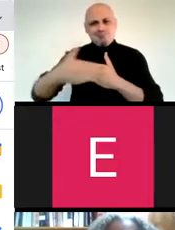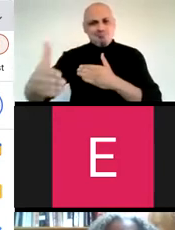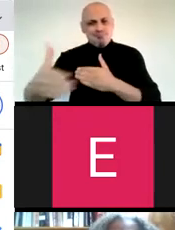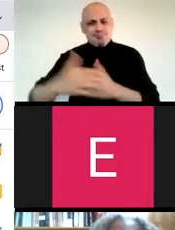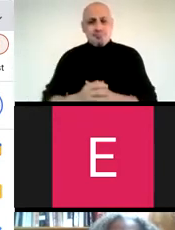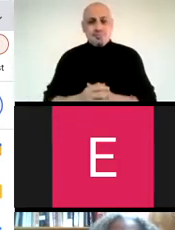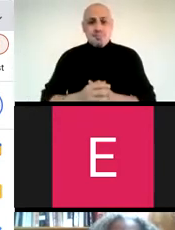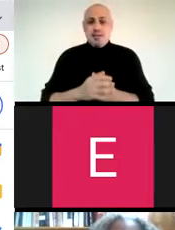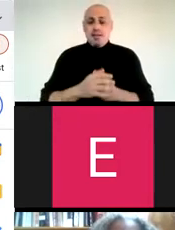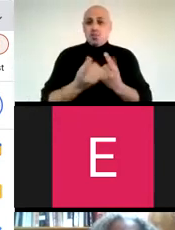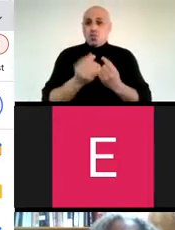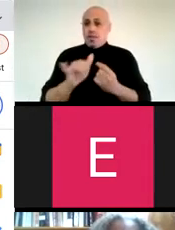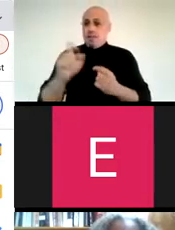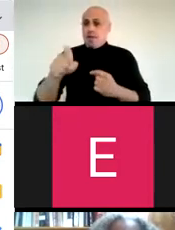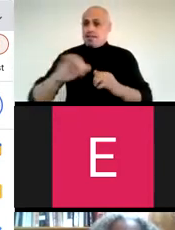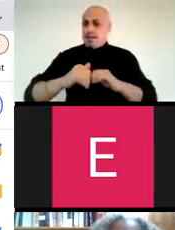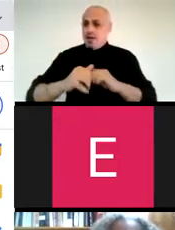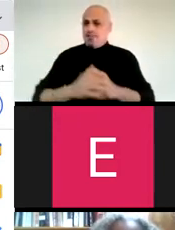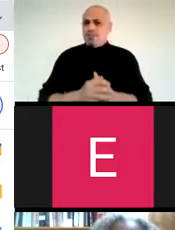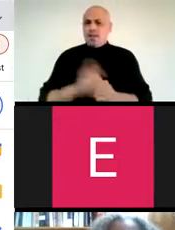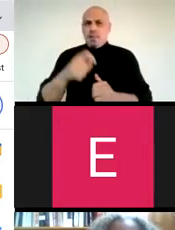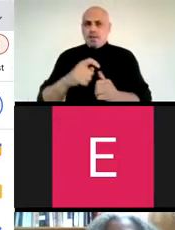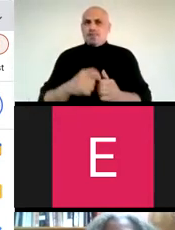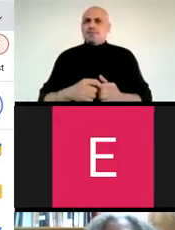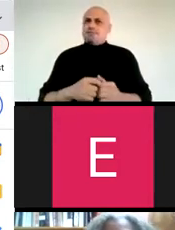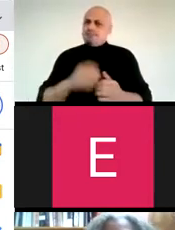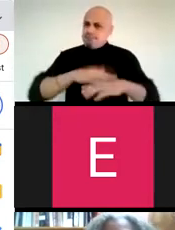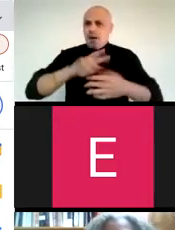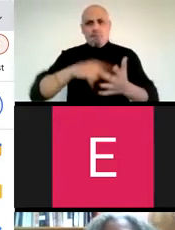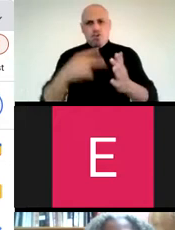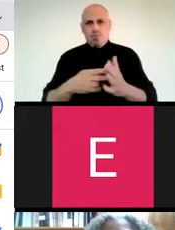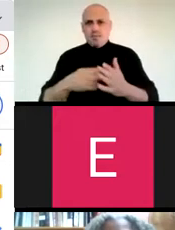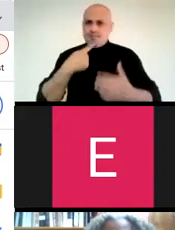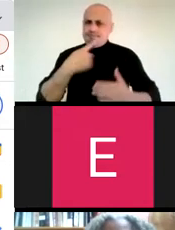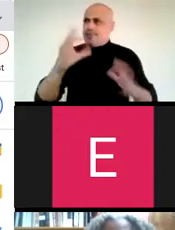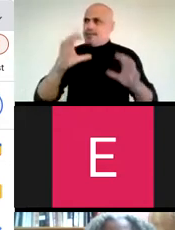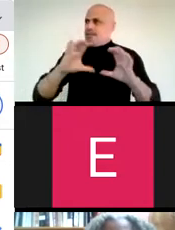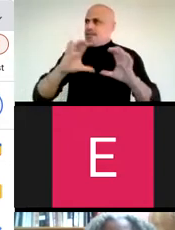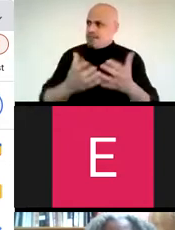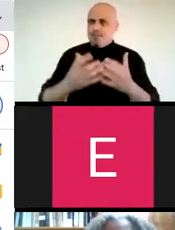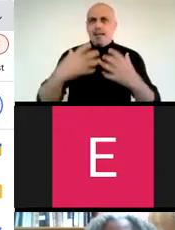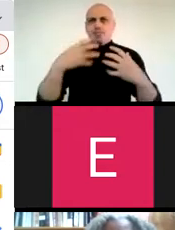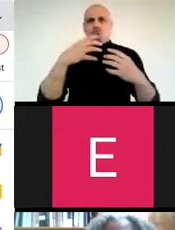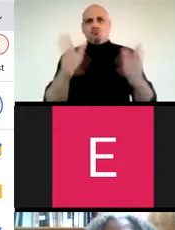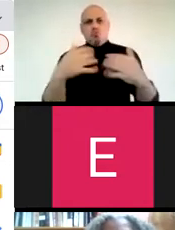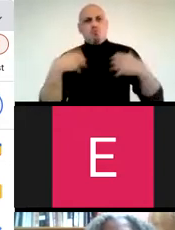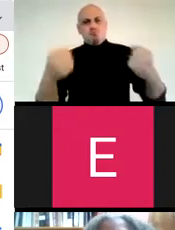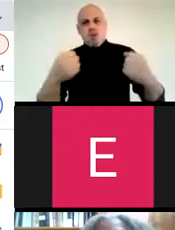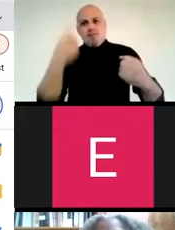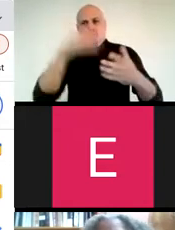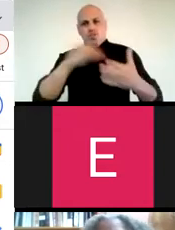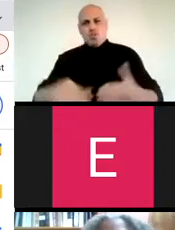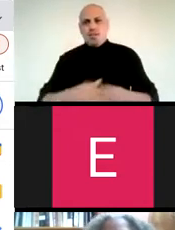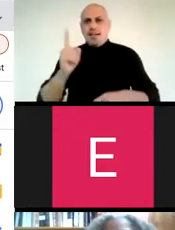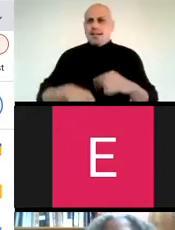of my teaching practice. To do so, I must explicitly communicate bravery in the classroom to students.